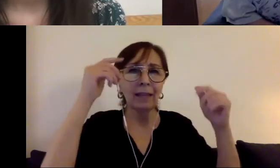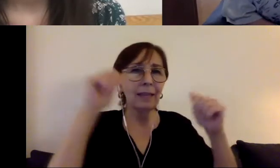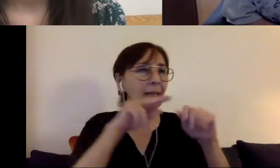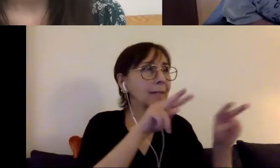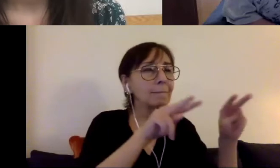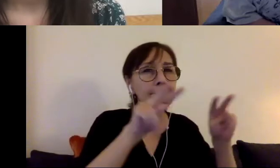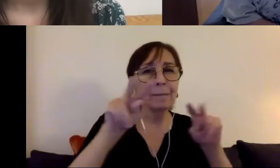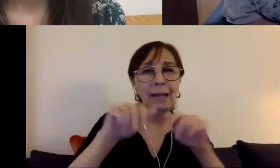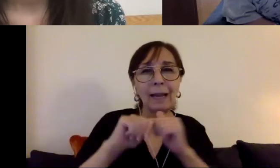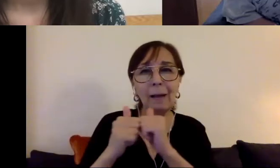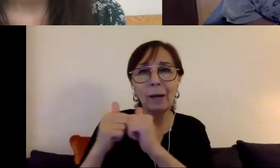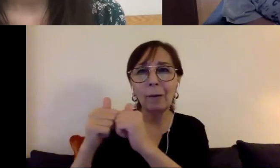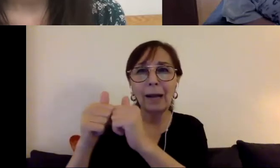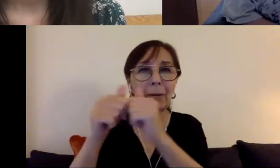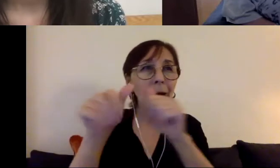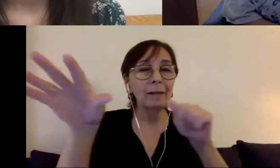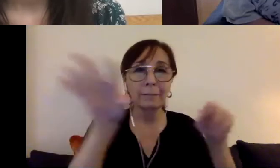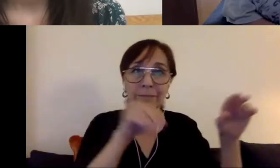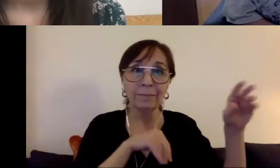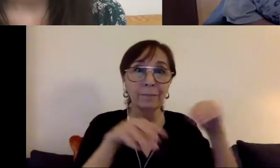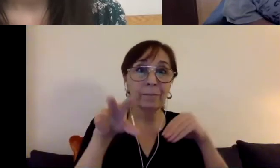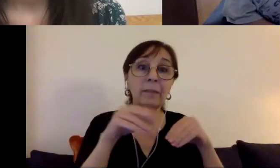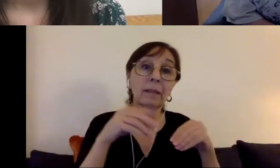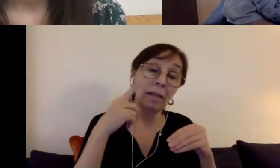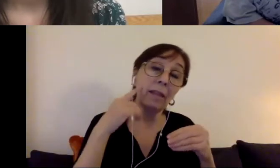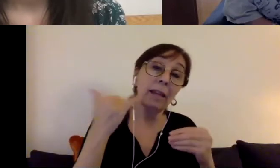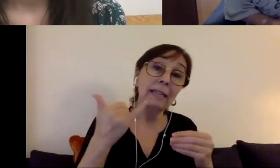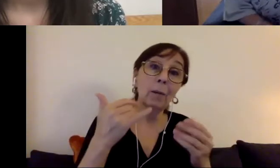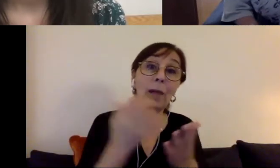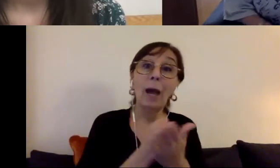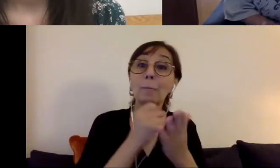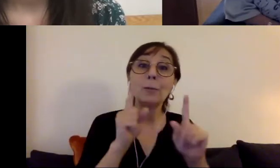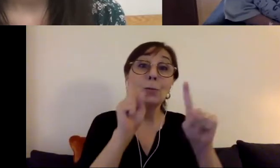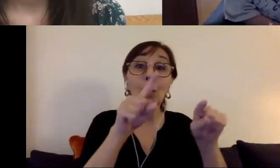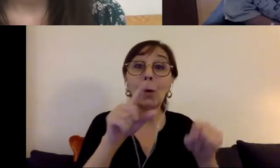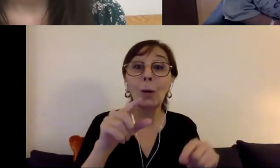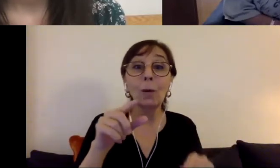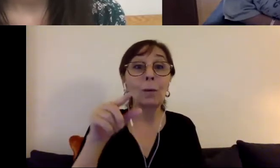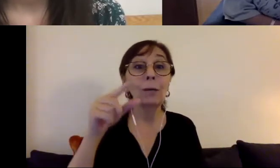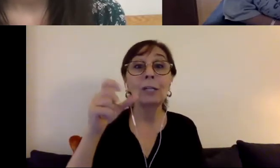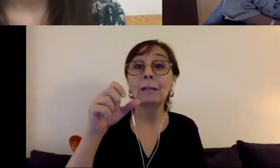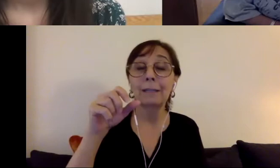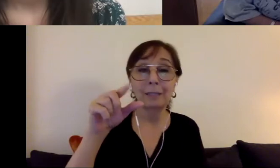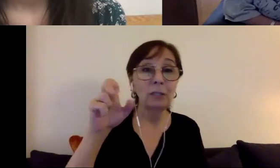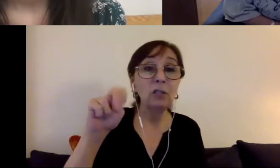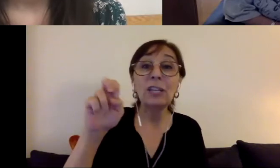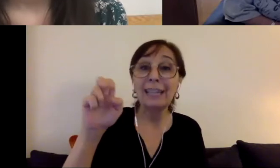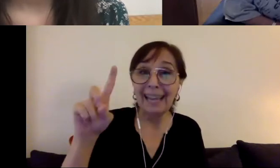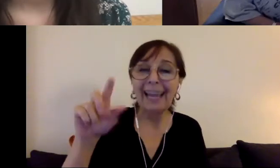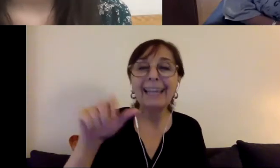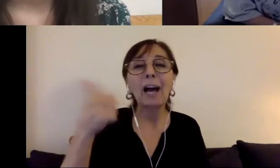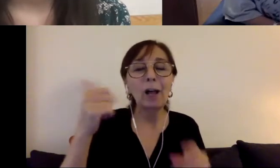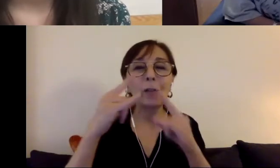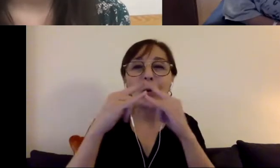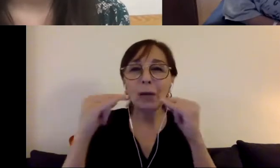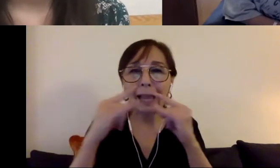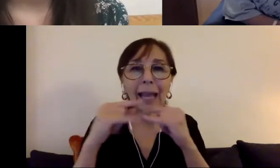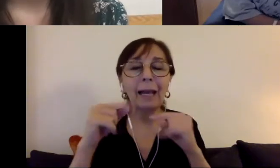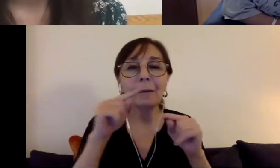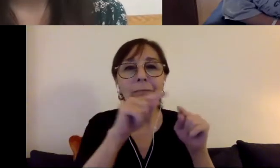opportunities to go to camps like Jened, but others also, really afforded